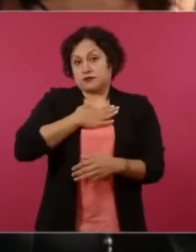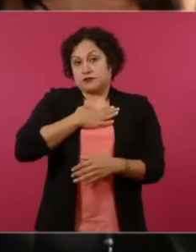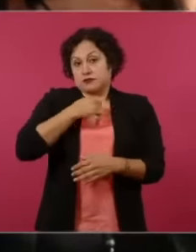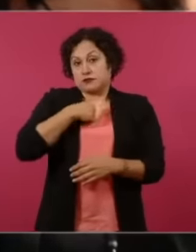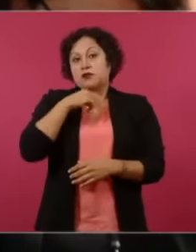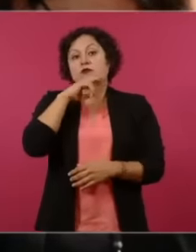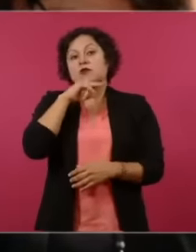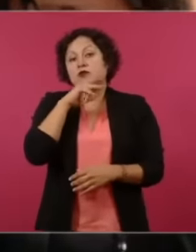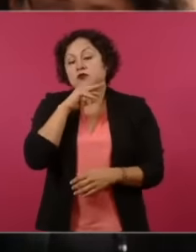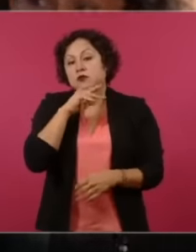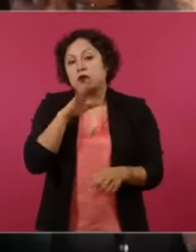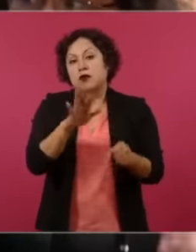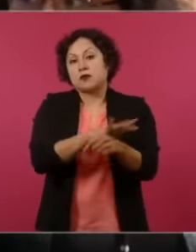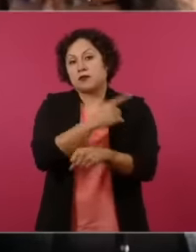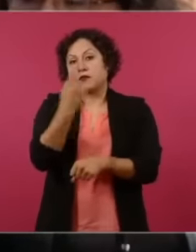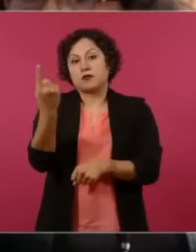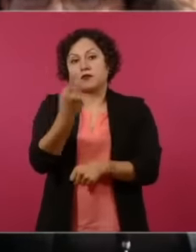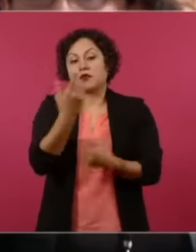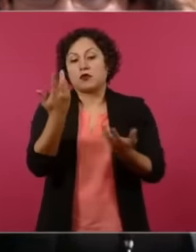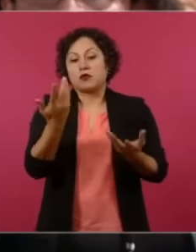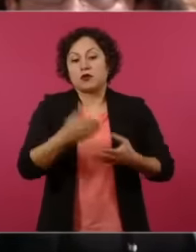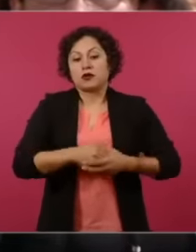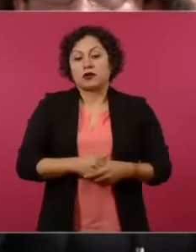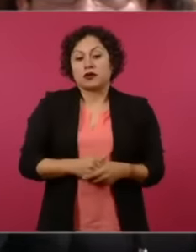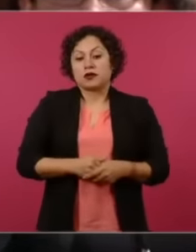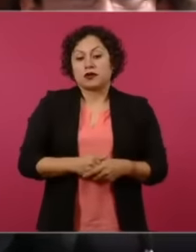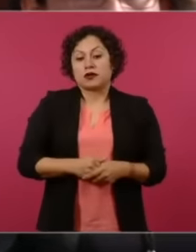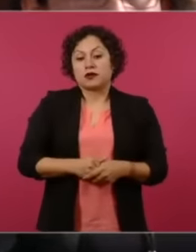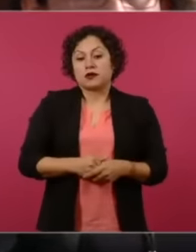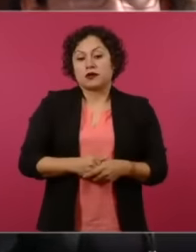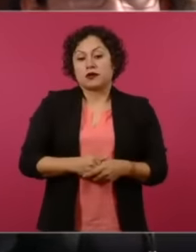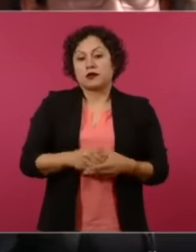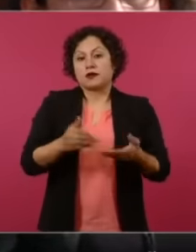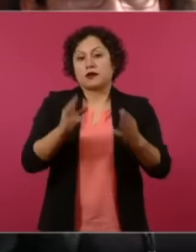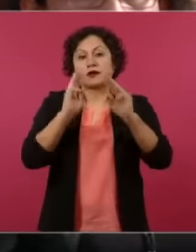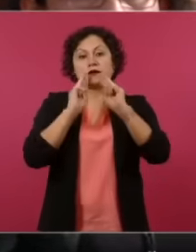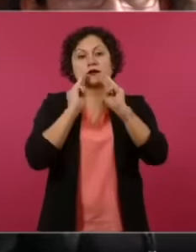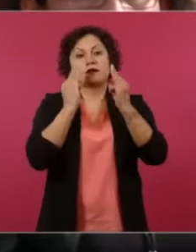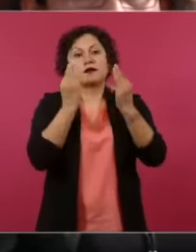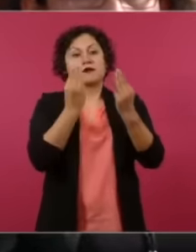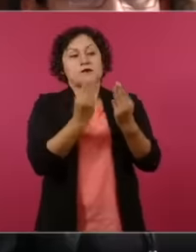it is no longer just the issue of drug trafficking that I don't get involved with because you